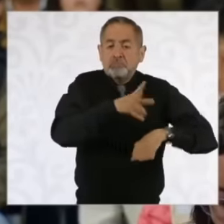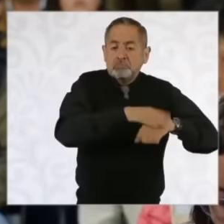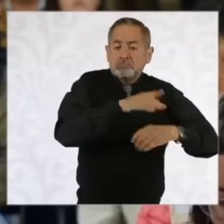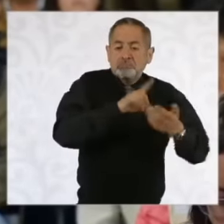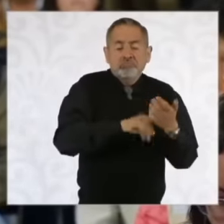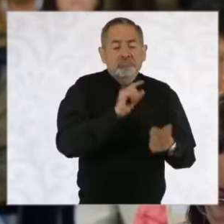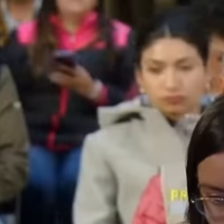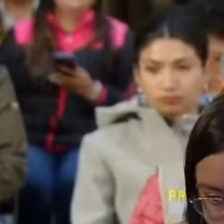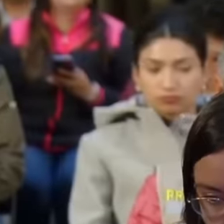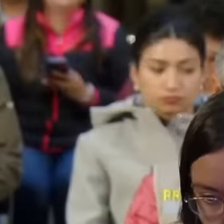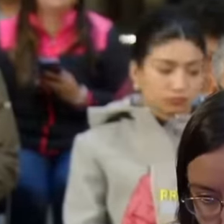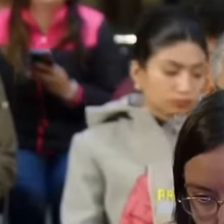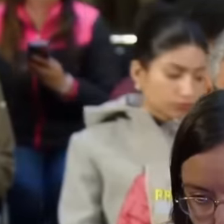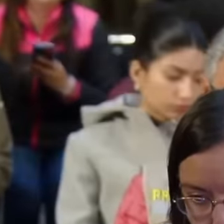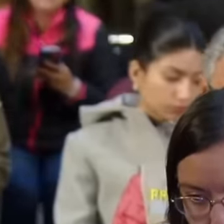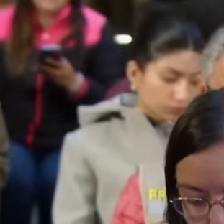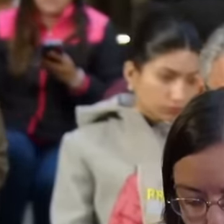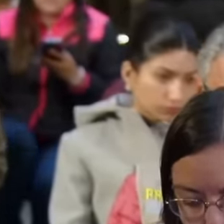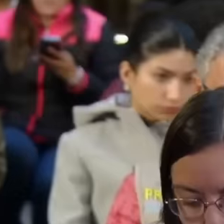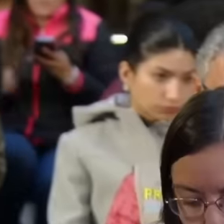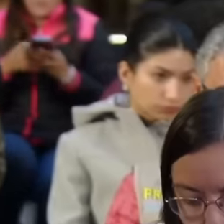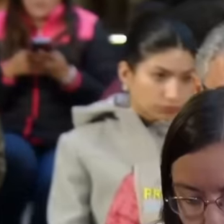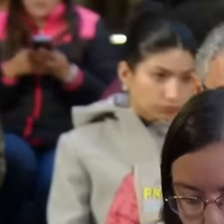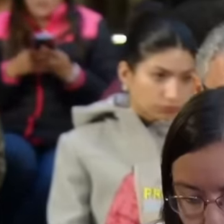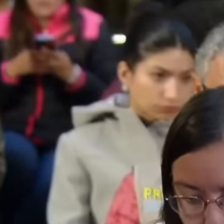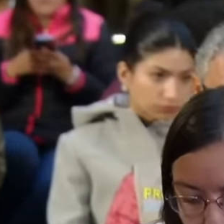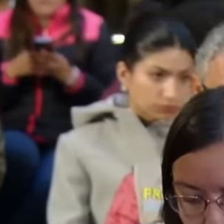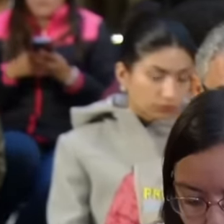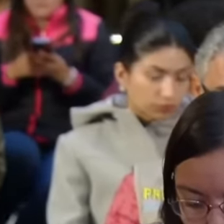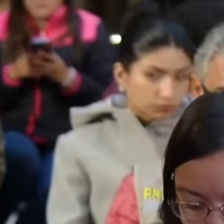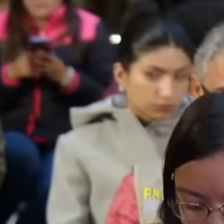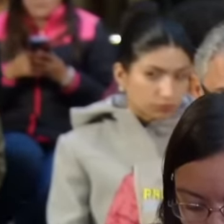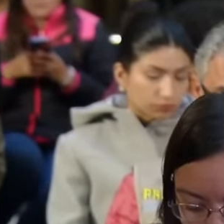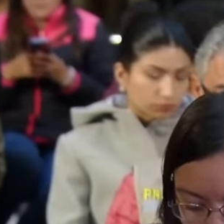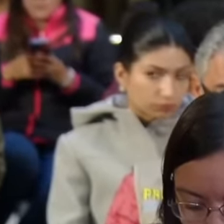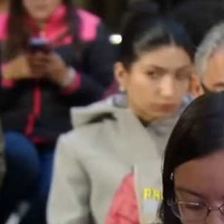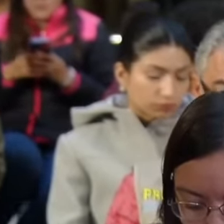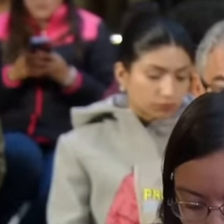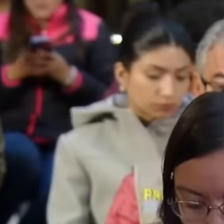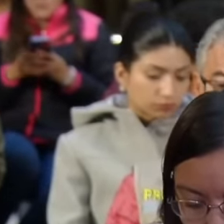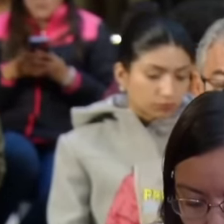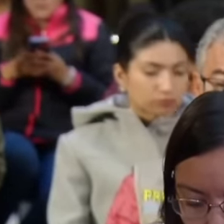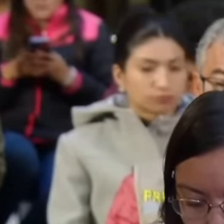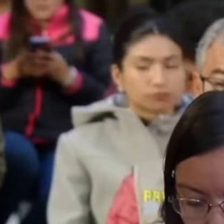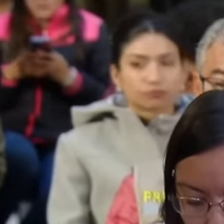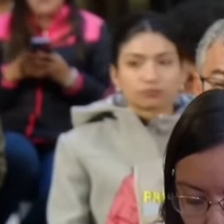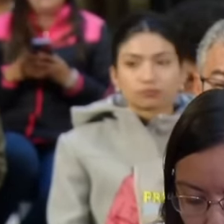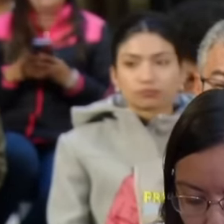businessmen as well powerful people who were Eh well they were very close to Genaro García Luna himself